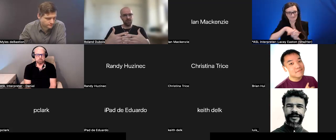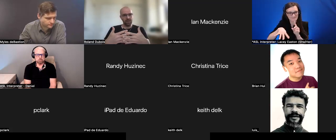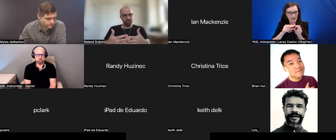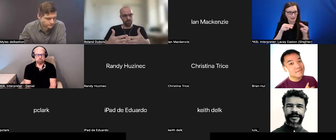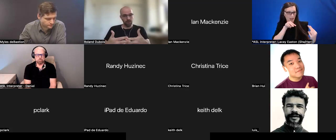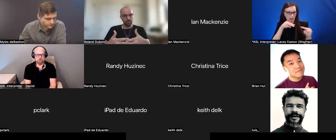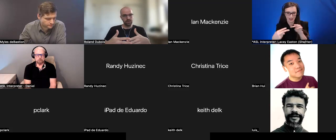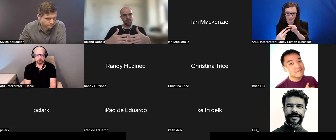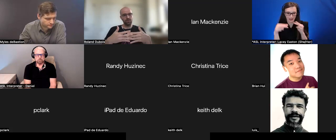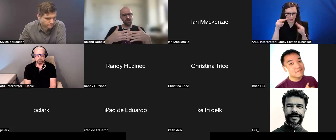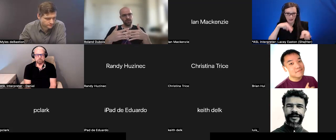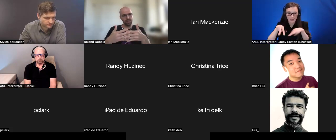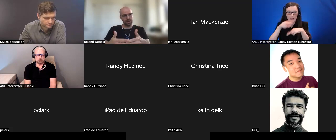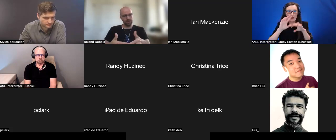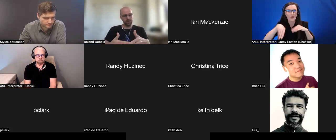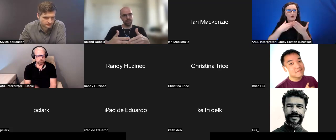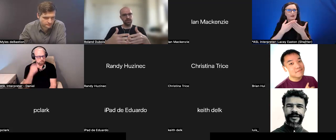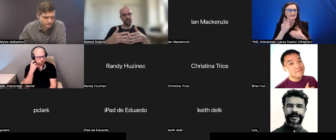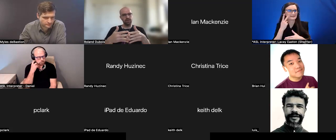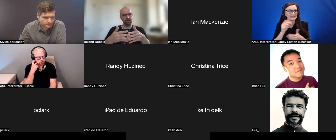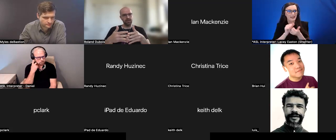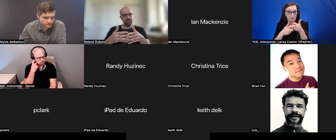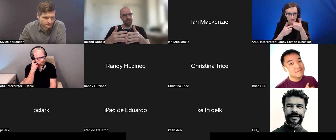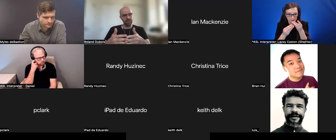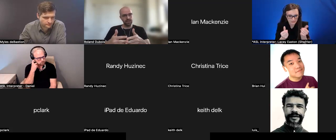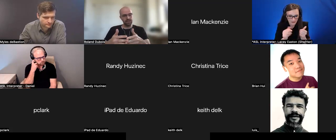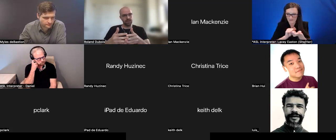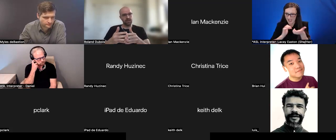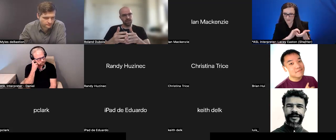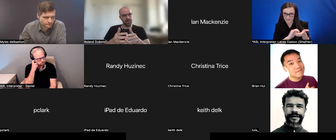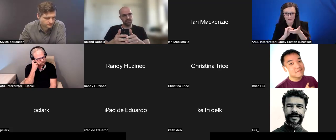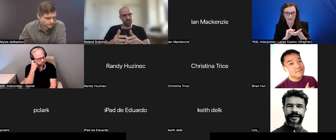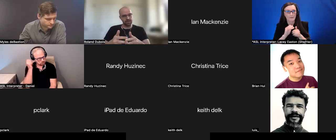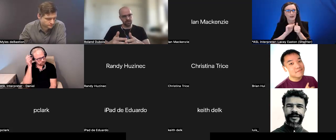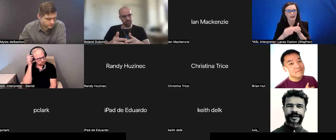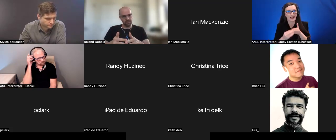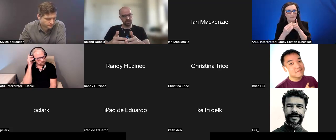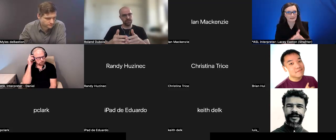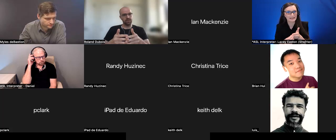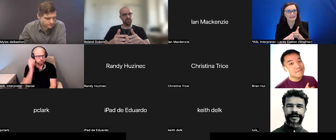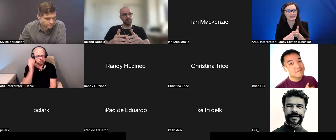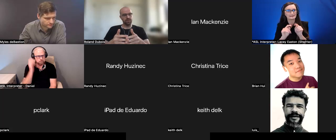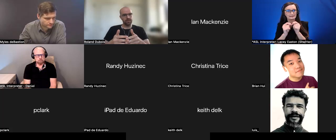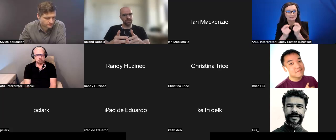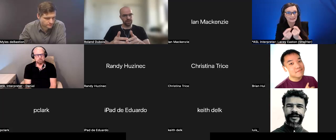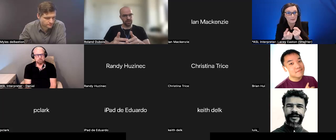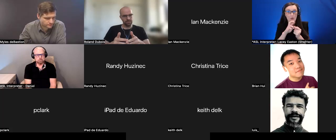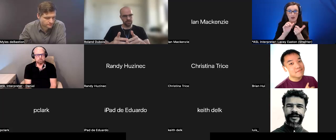they problem solve, how they collaborate, how they lead or are led by team leaders, or league teams.